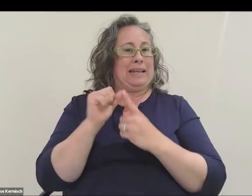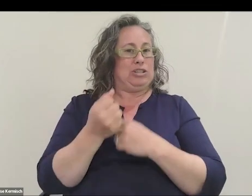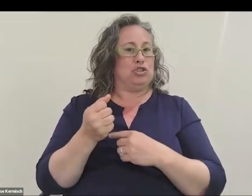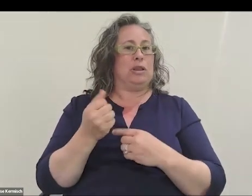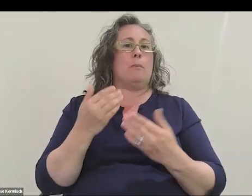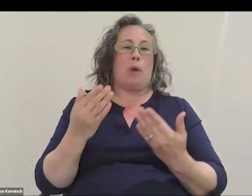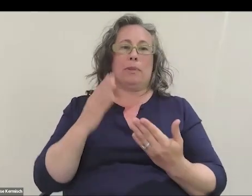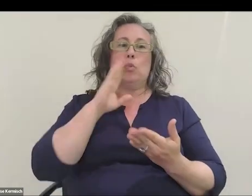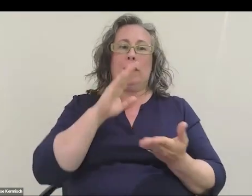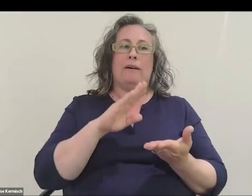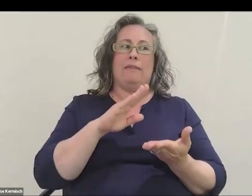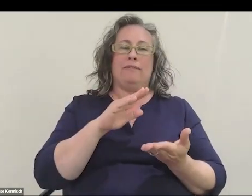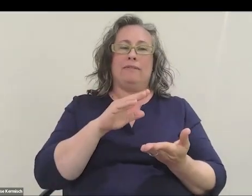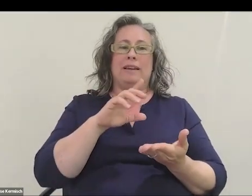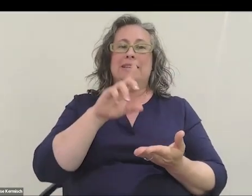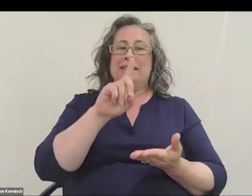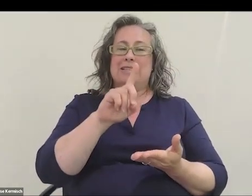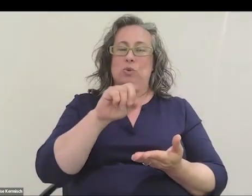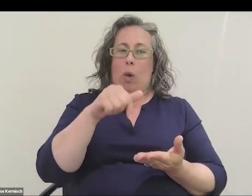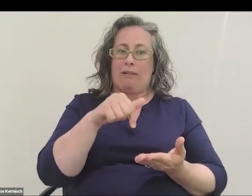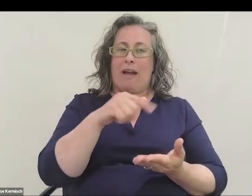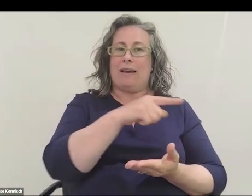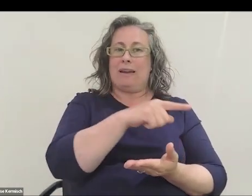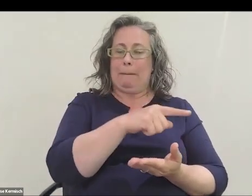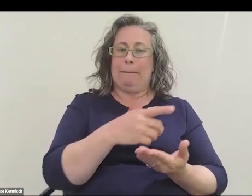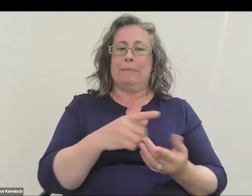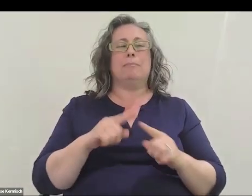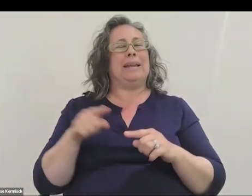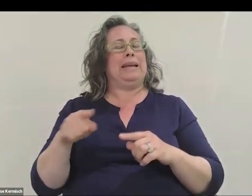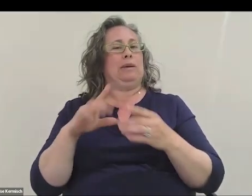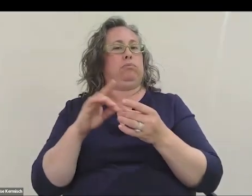I don't know when NASA finally caught onto that, but he talks about the story proudly now.